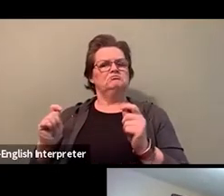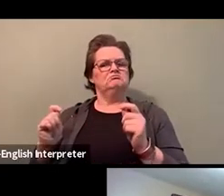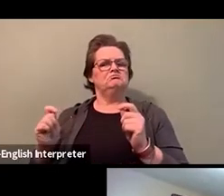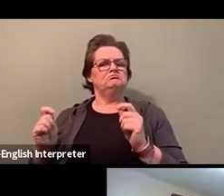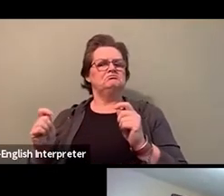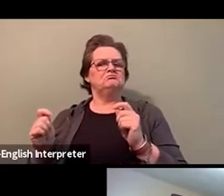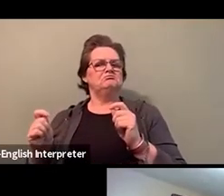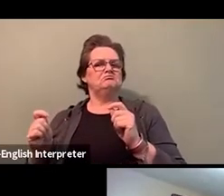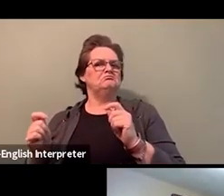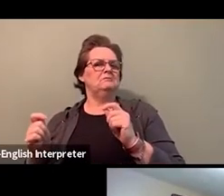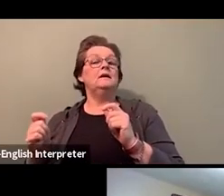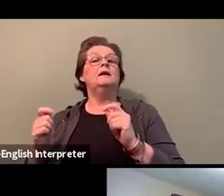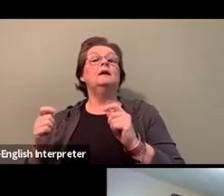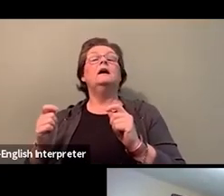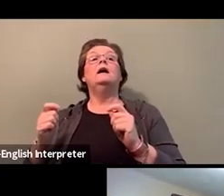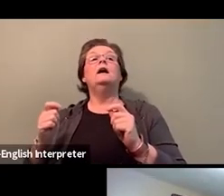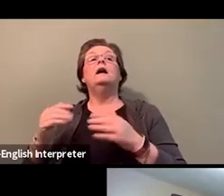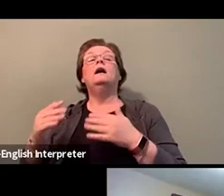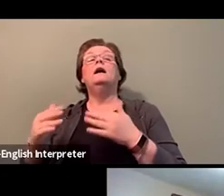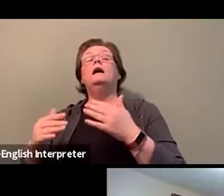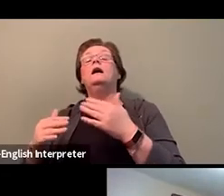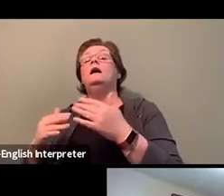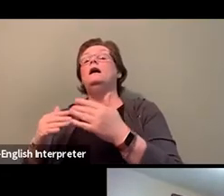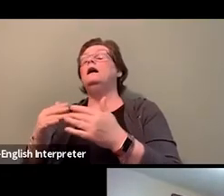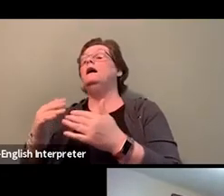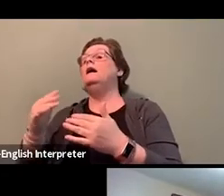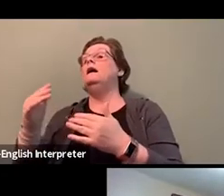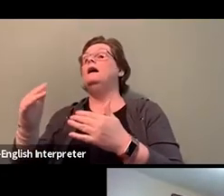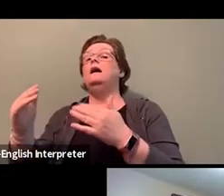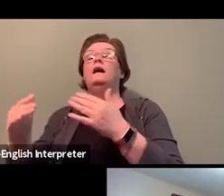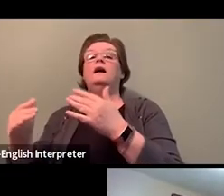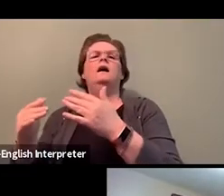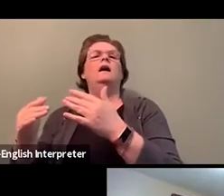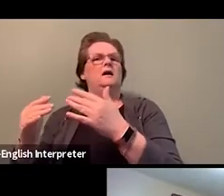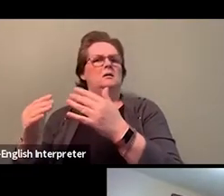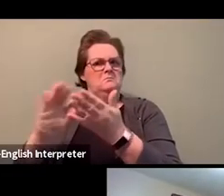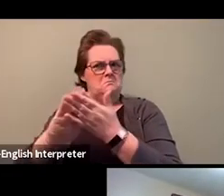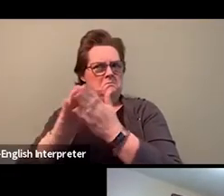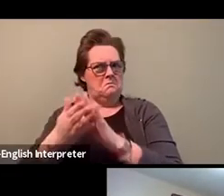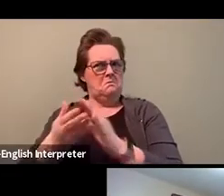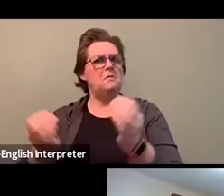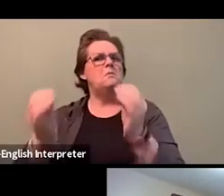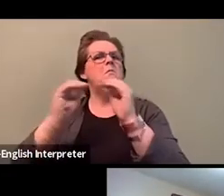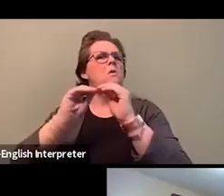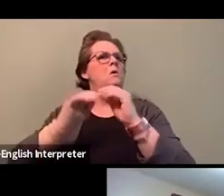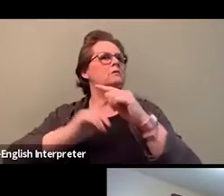to a more strength-based, family-focused service delivery model.